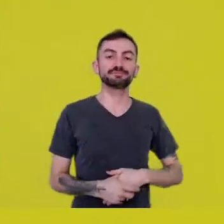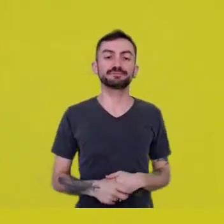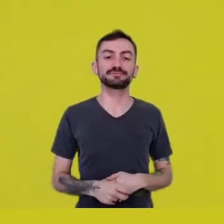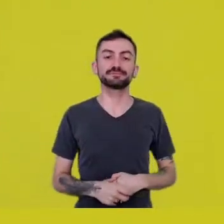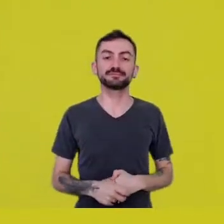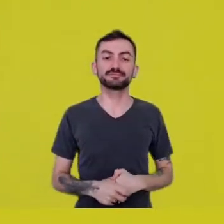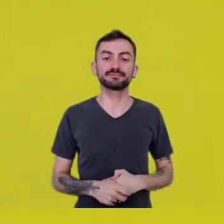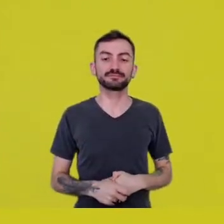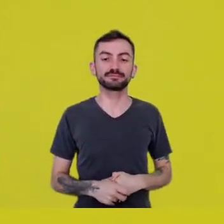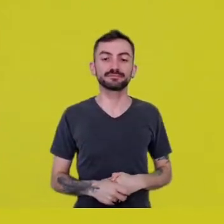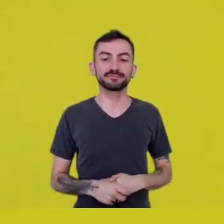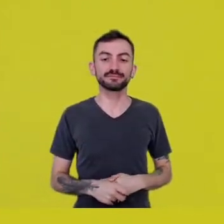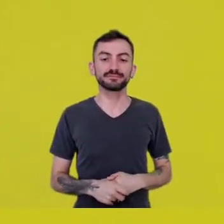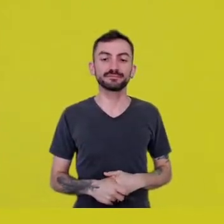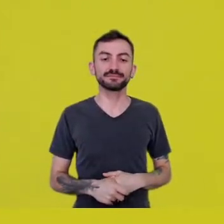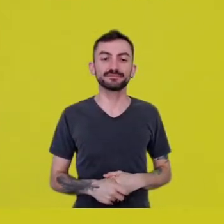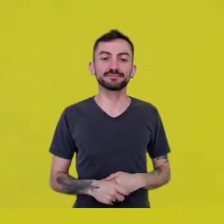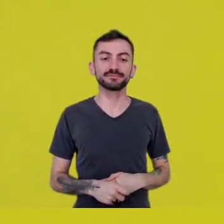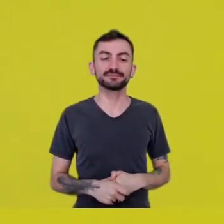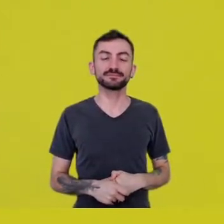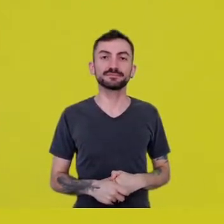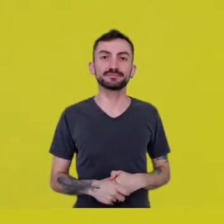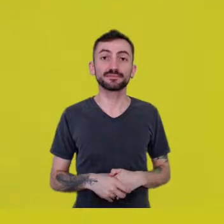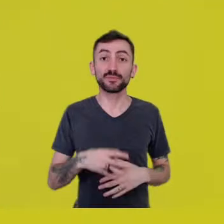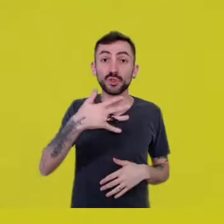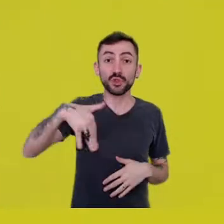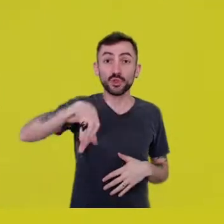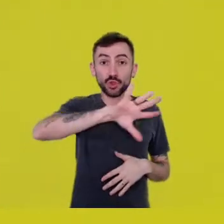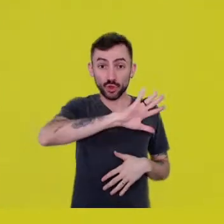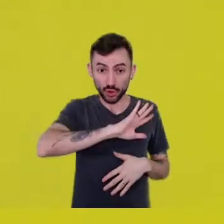This movement allows us to feel the Earth